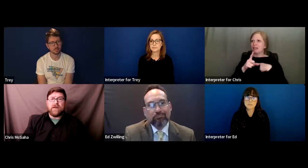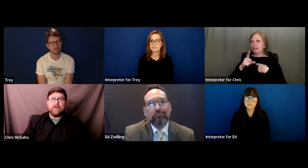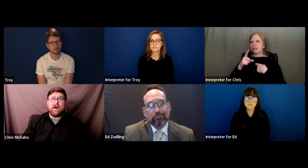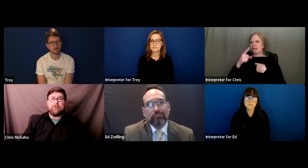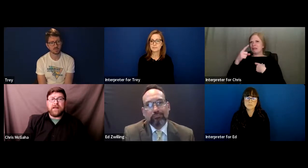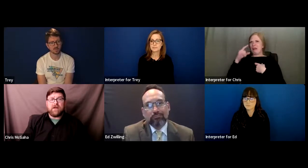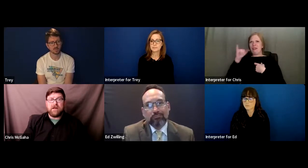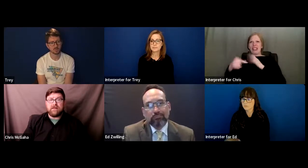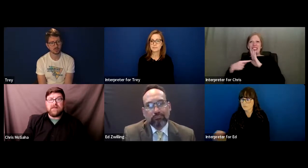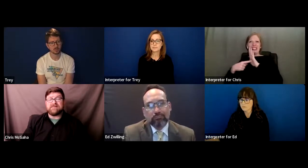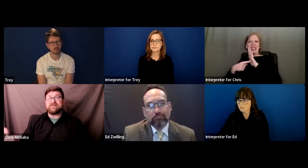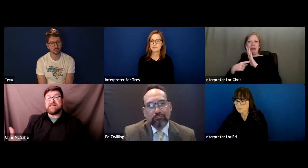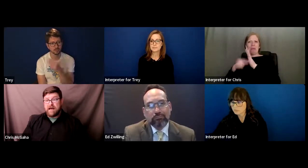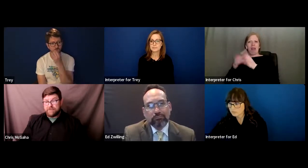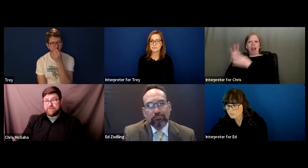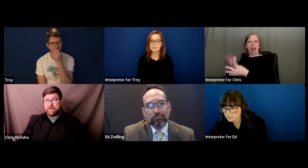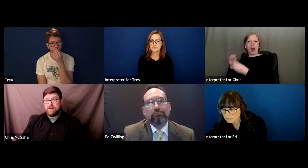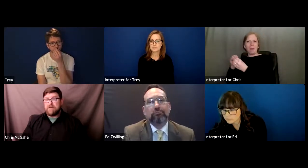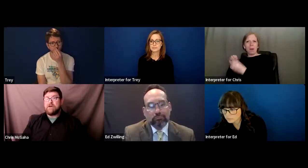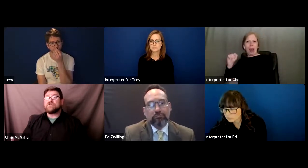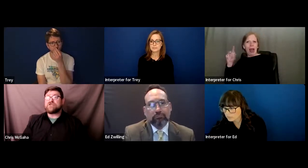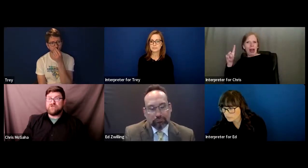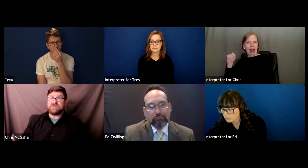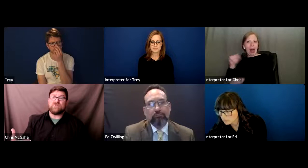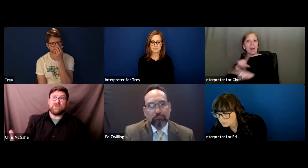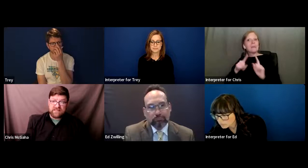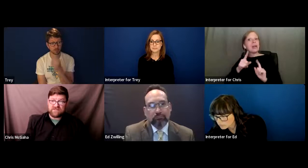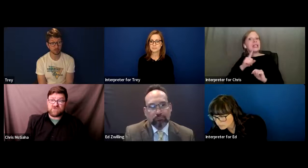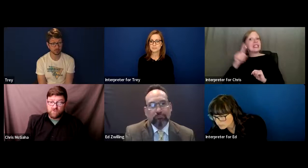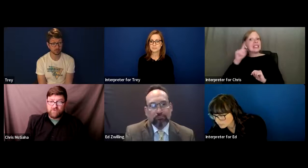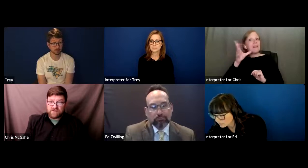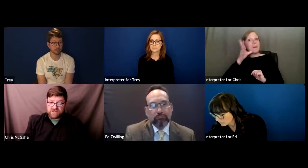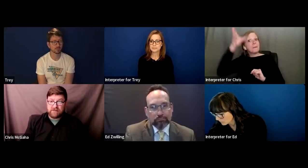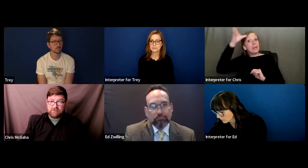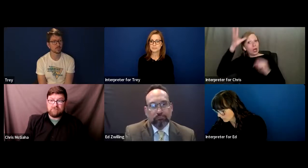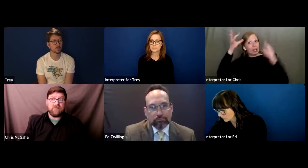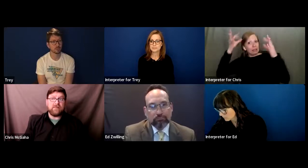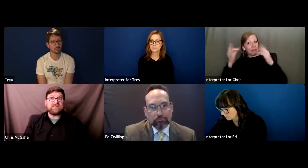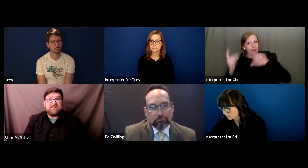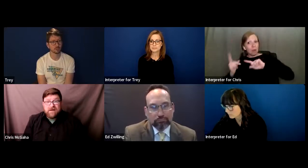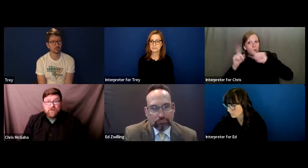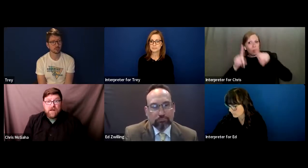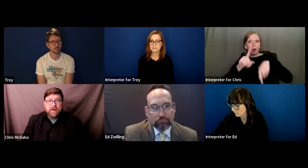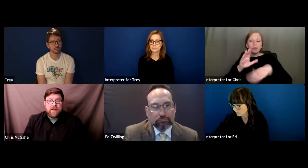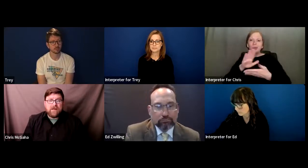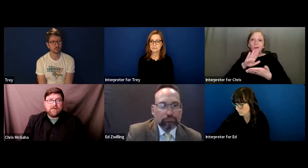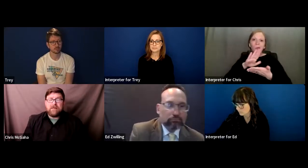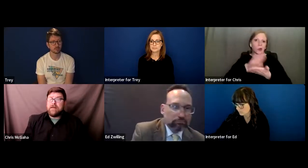when a parent that's Deaf chooses to attend a school function, maybe it's a Deaf grandparent,